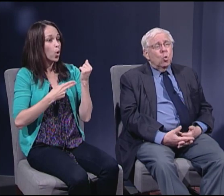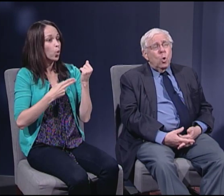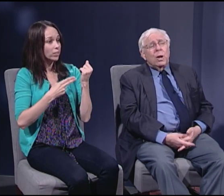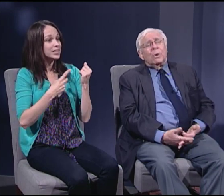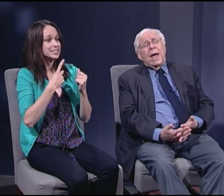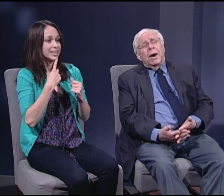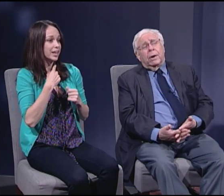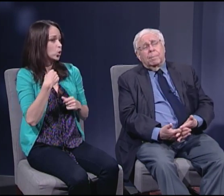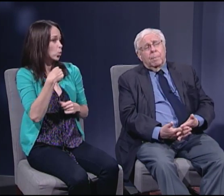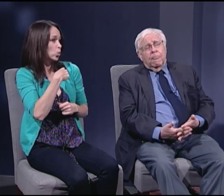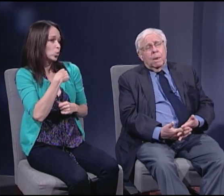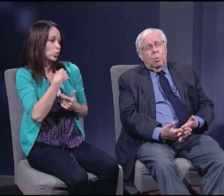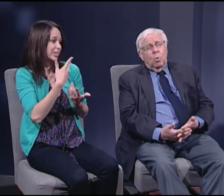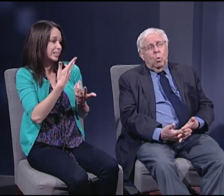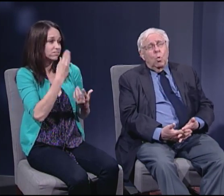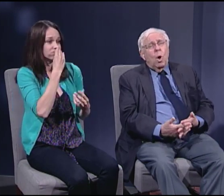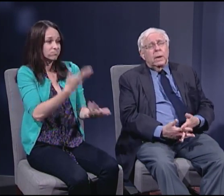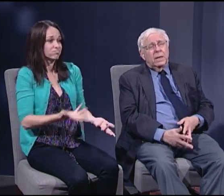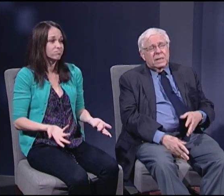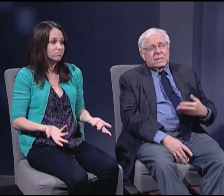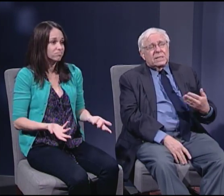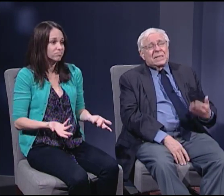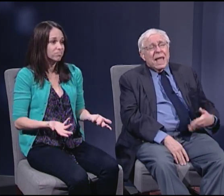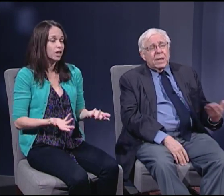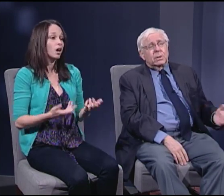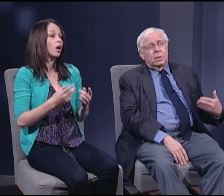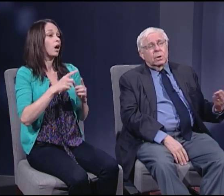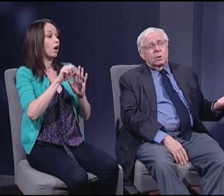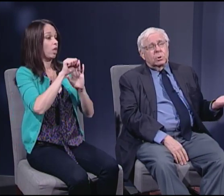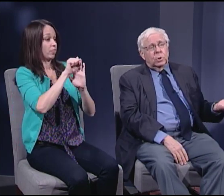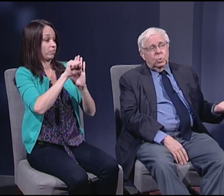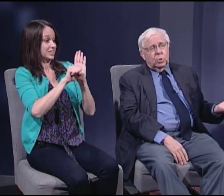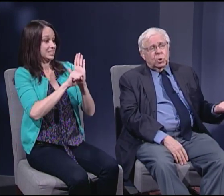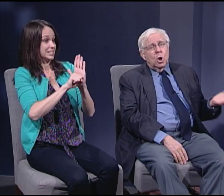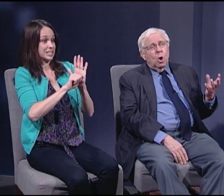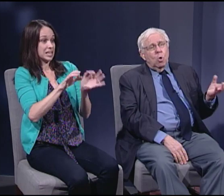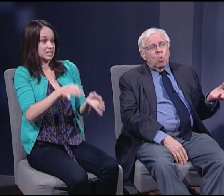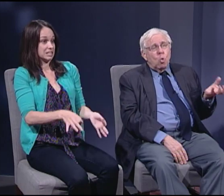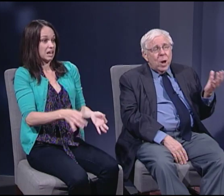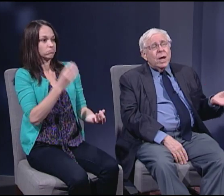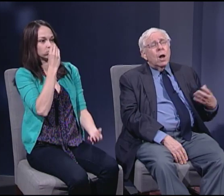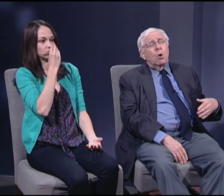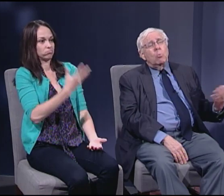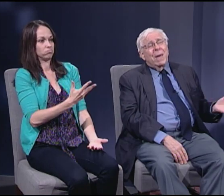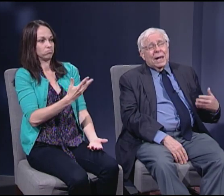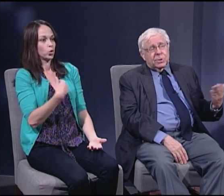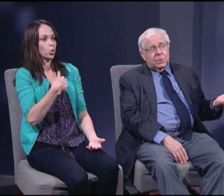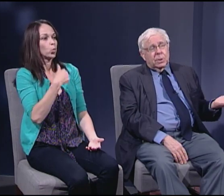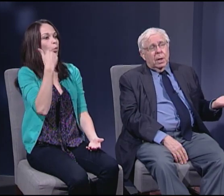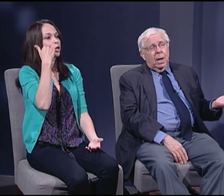"We don't care what the state concludes. We know best."